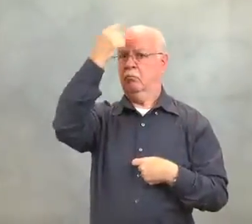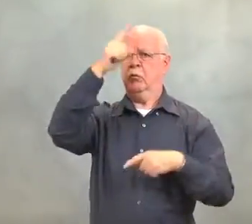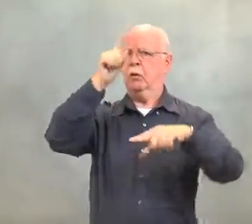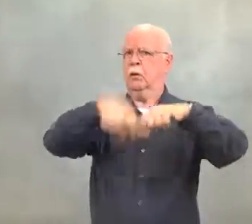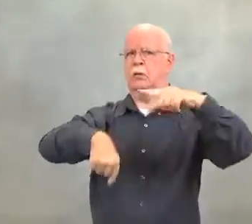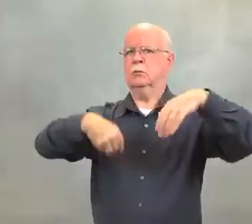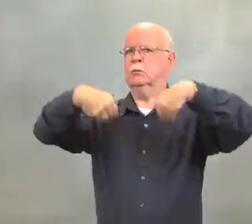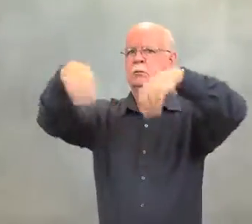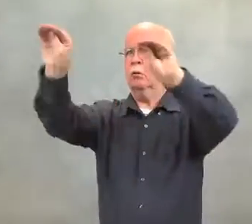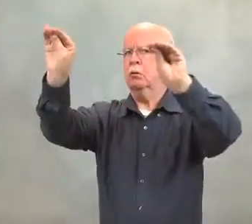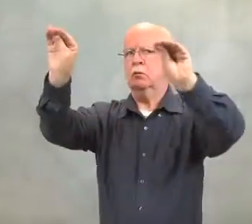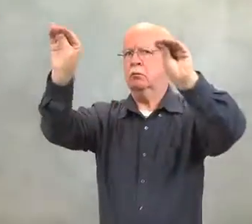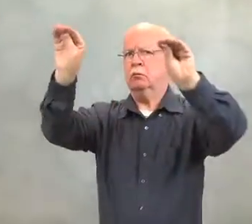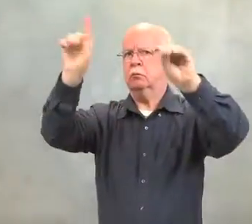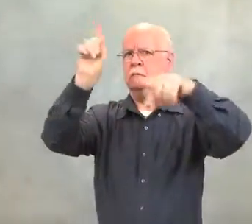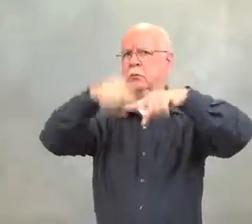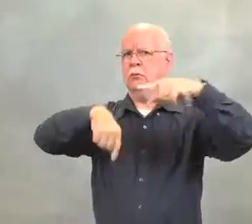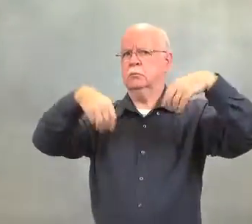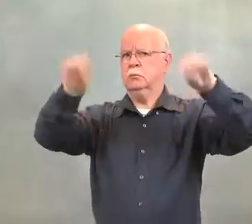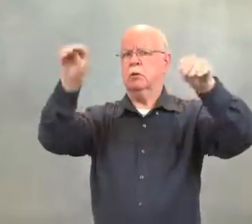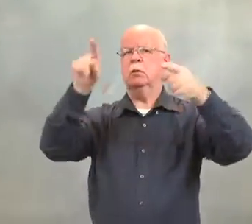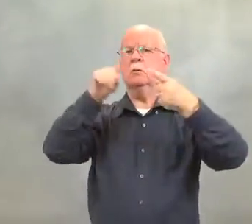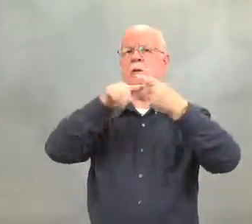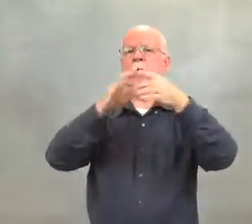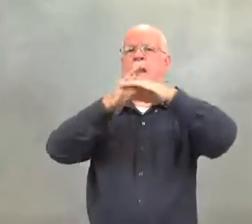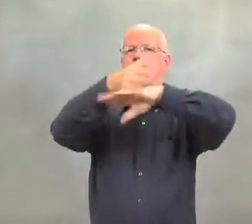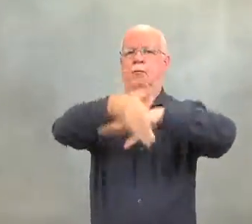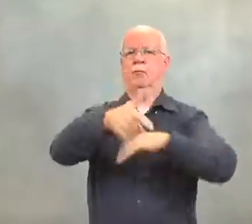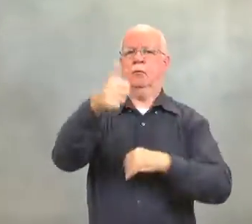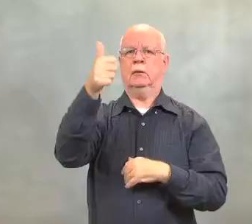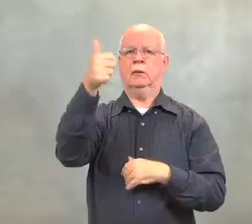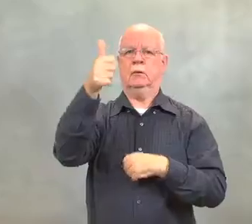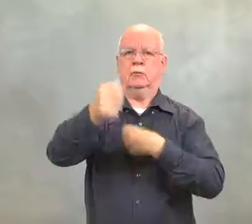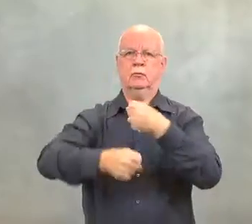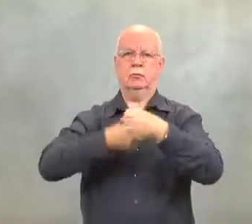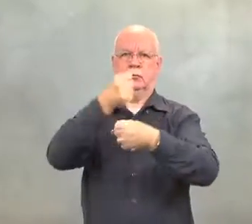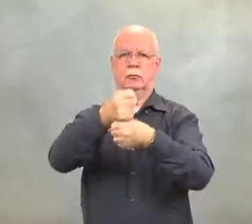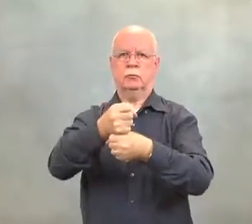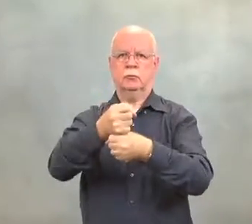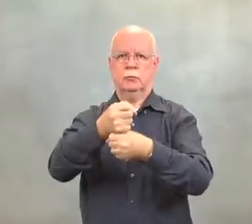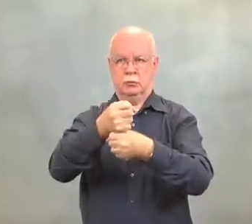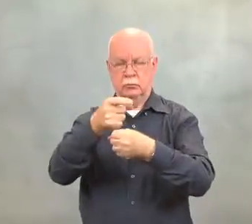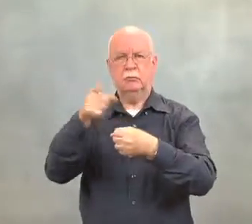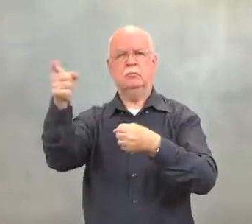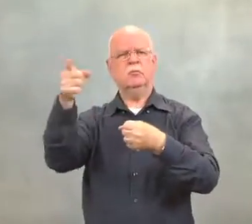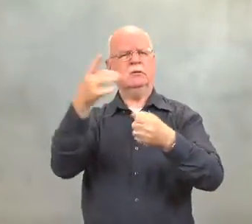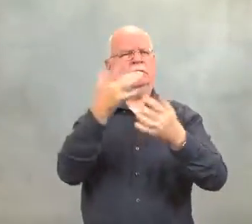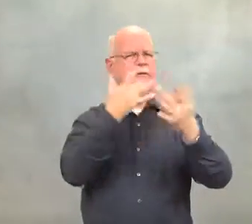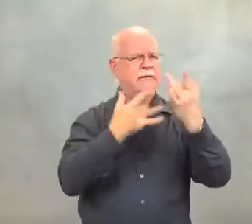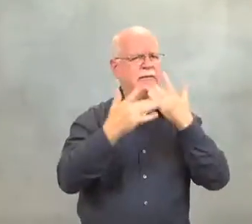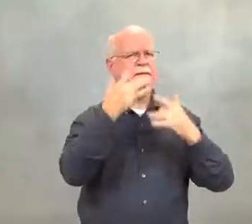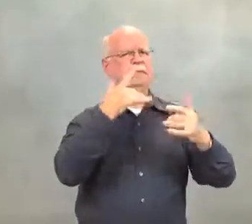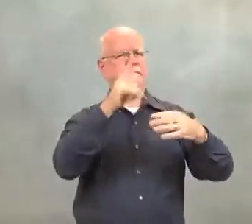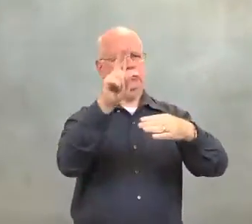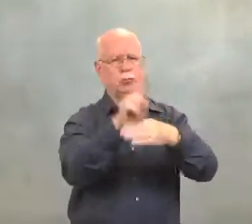with a provision that it not be sold until ten years had passed.